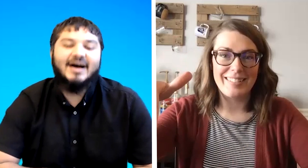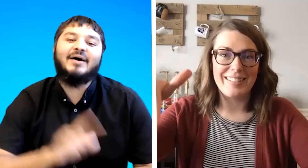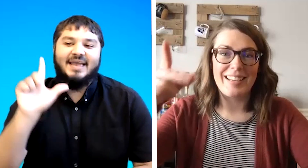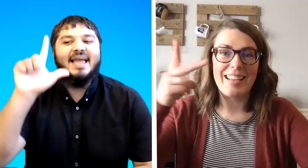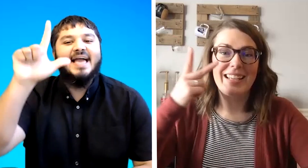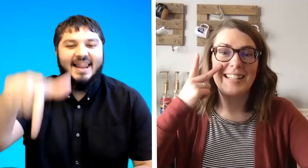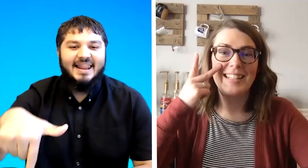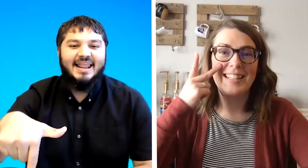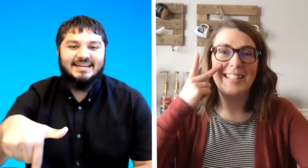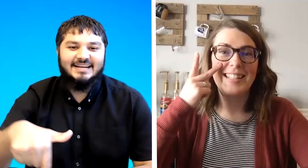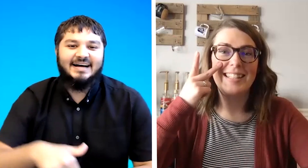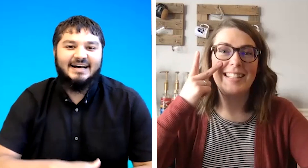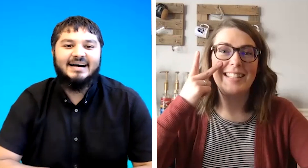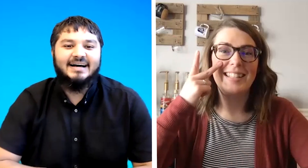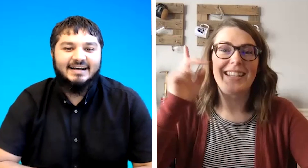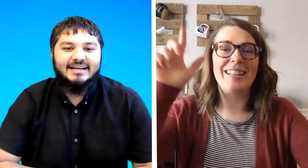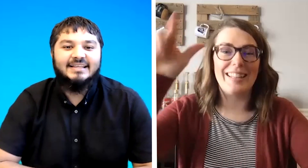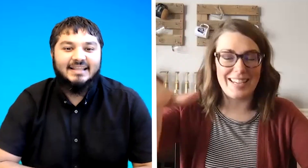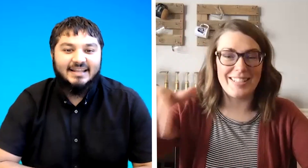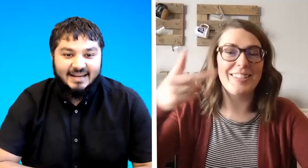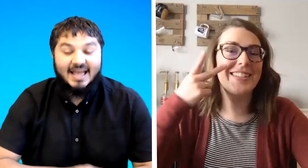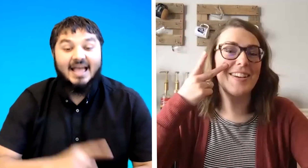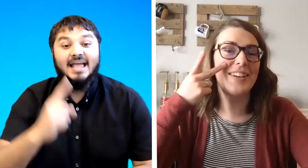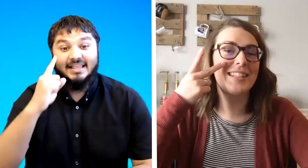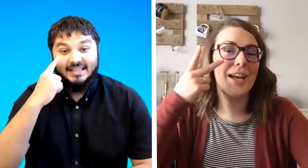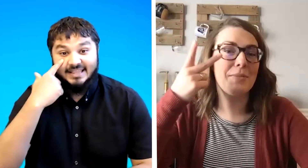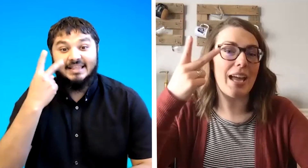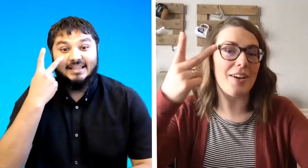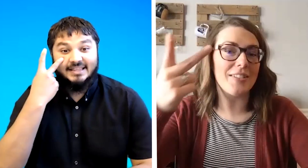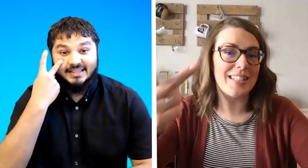okay later later so it's coming out